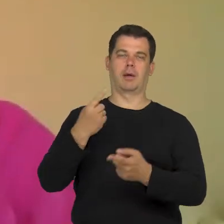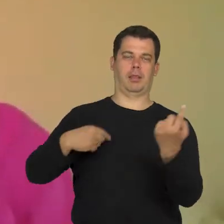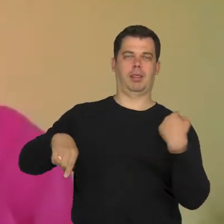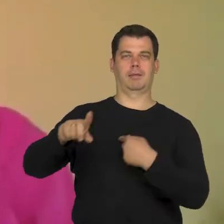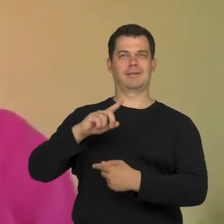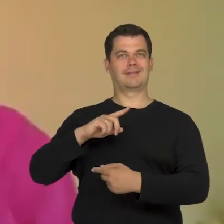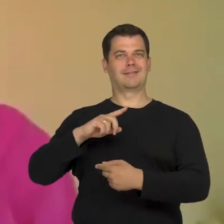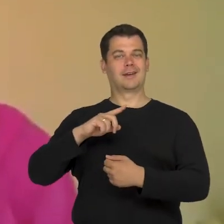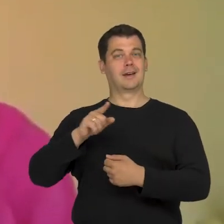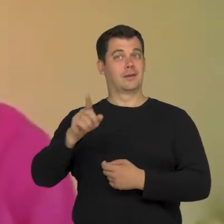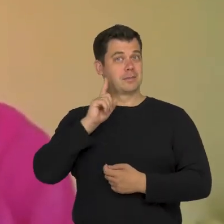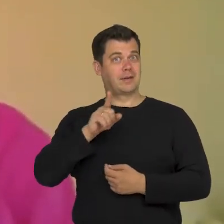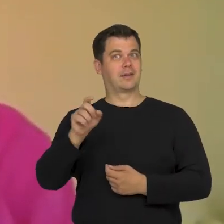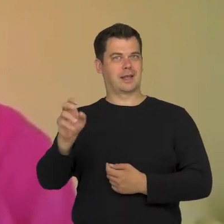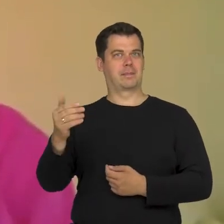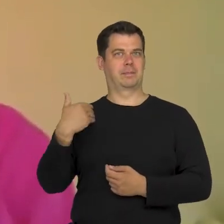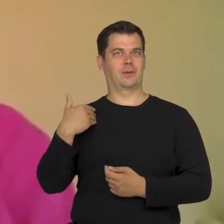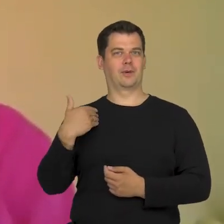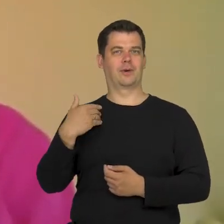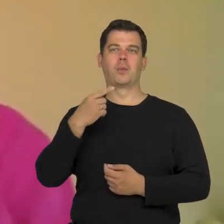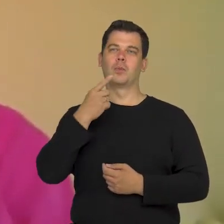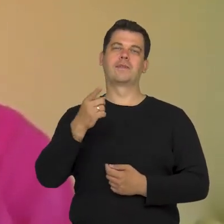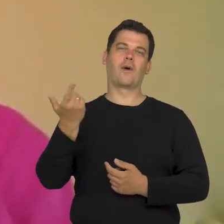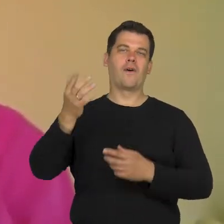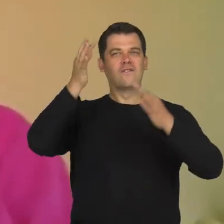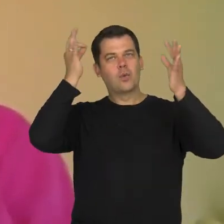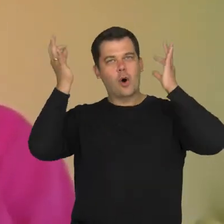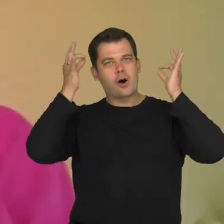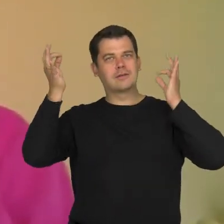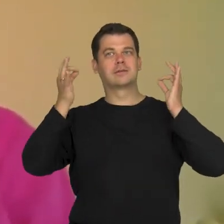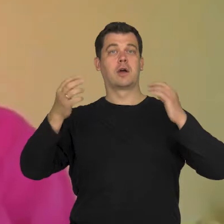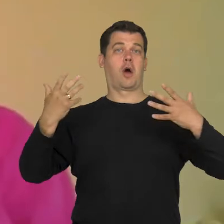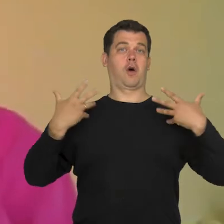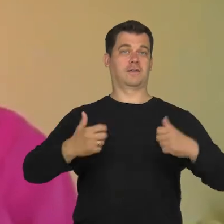People mention hair, a brave woman,